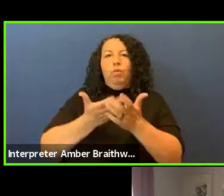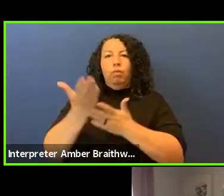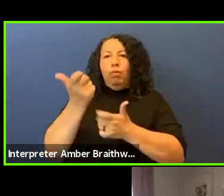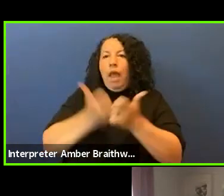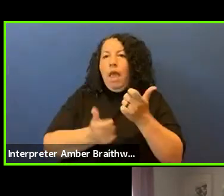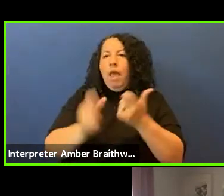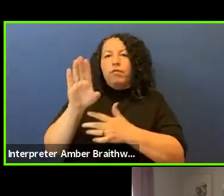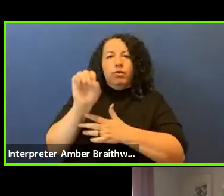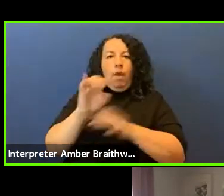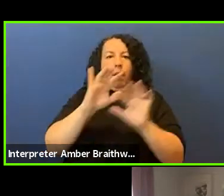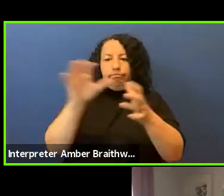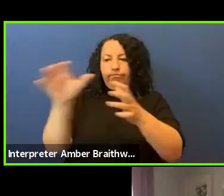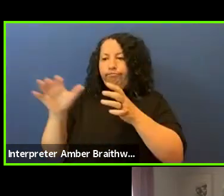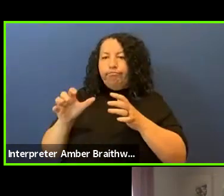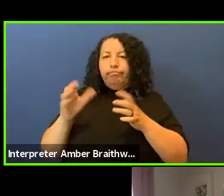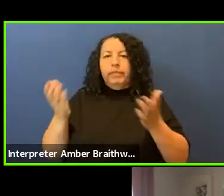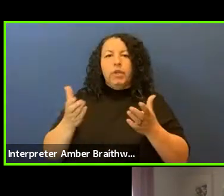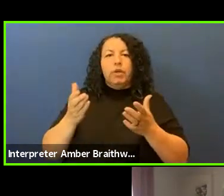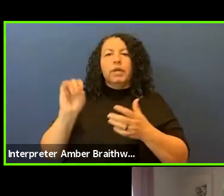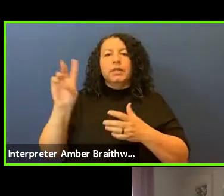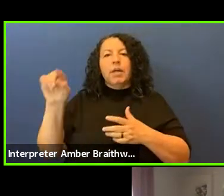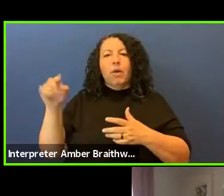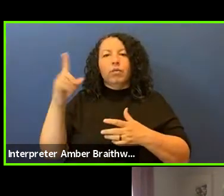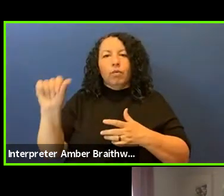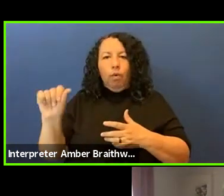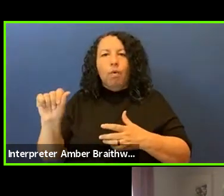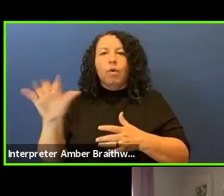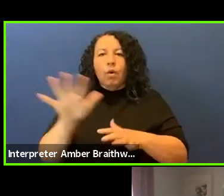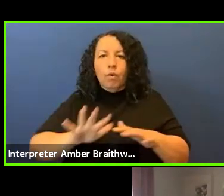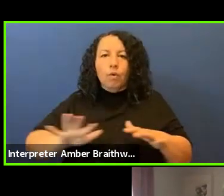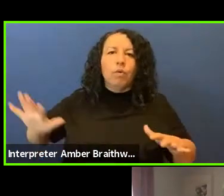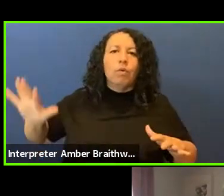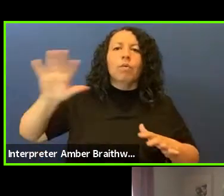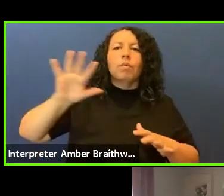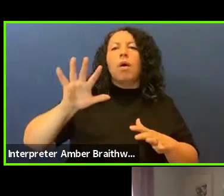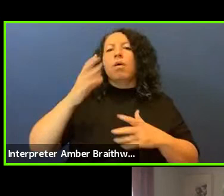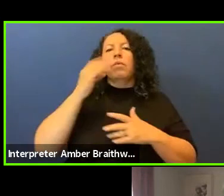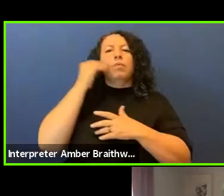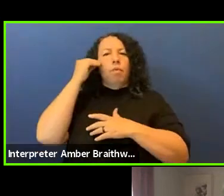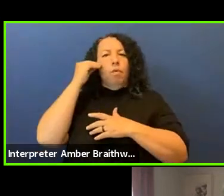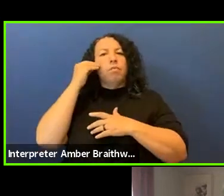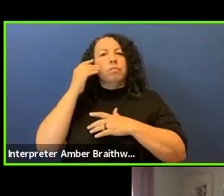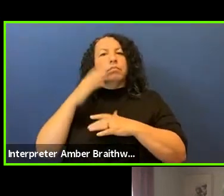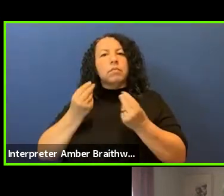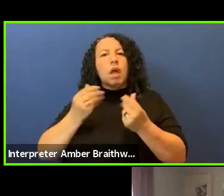and throughout the Oceti Sakowin homelands which of course